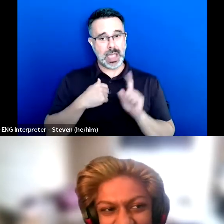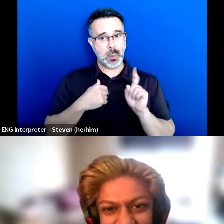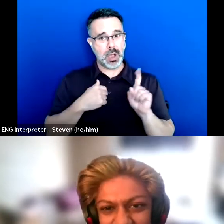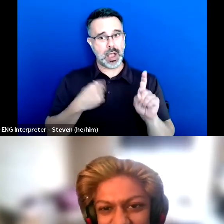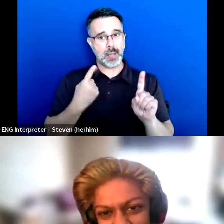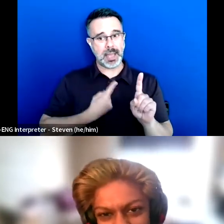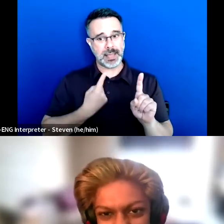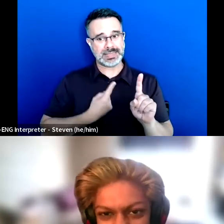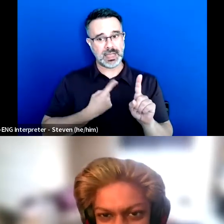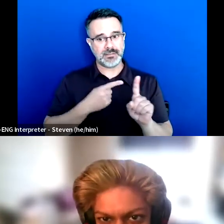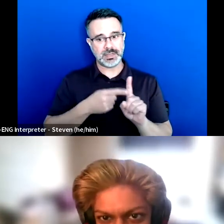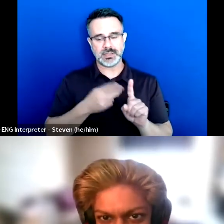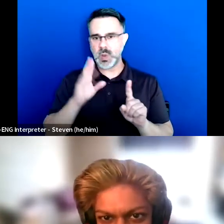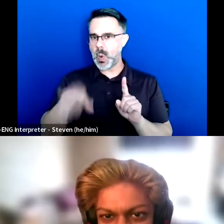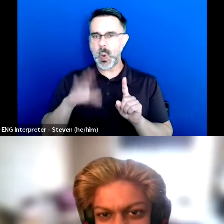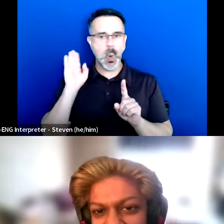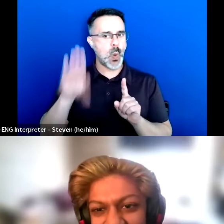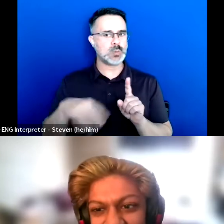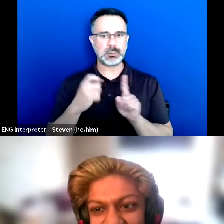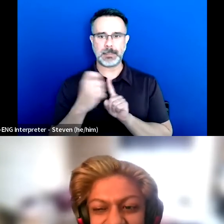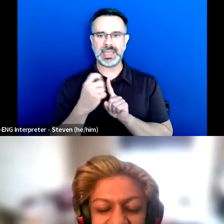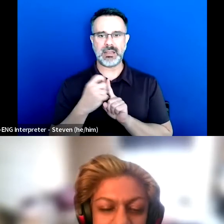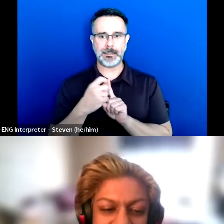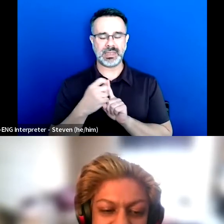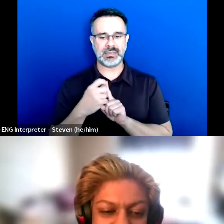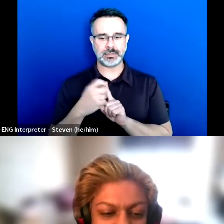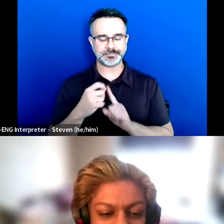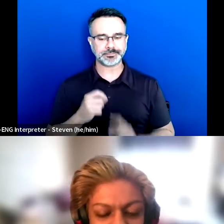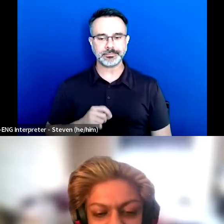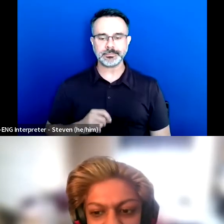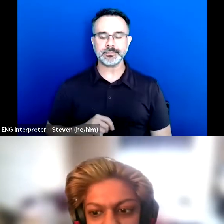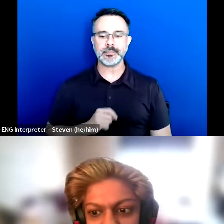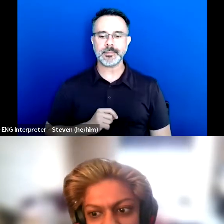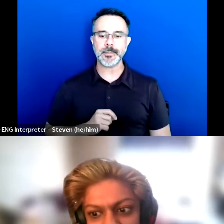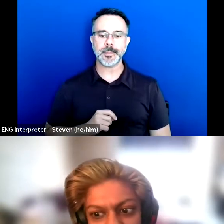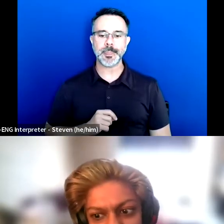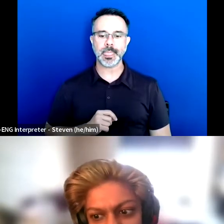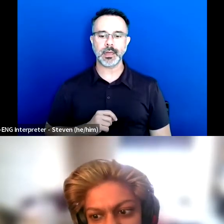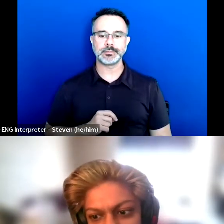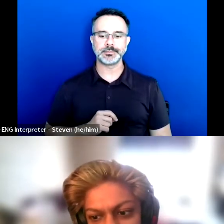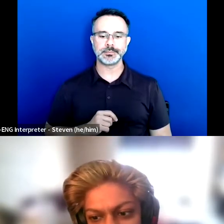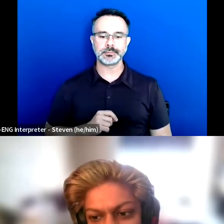just spent the whole time picking on me. And it was this really awful situation.